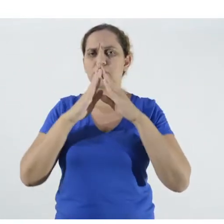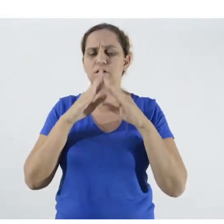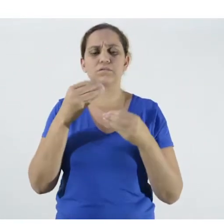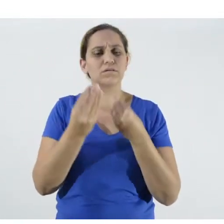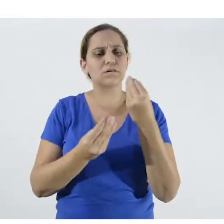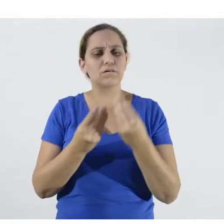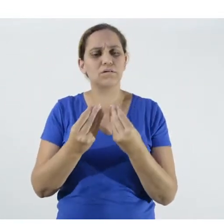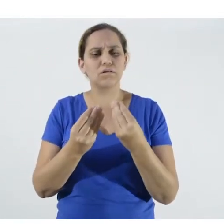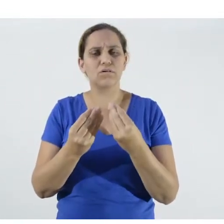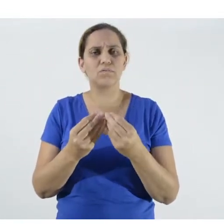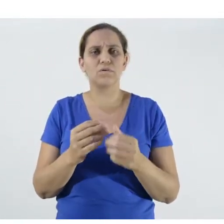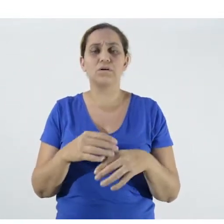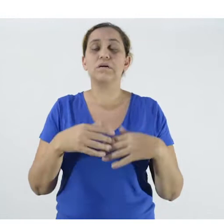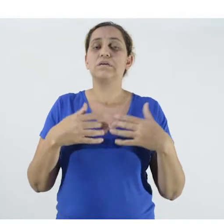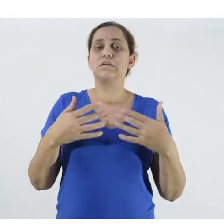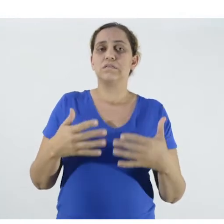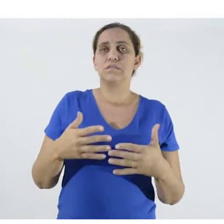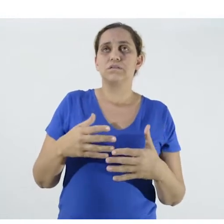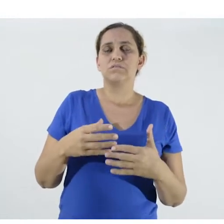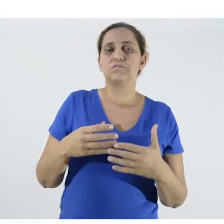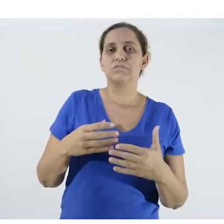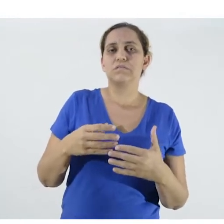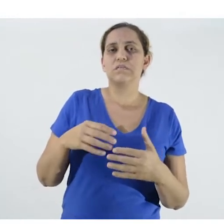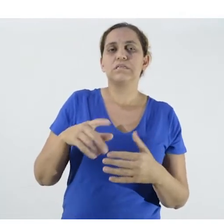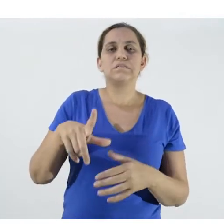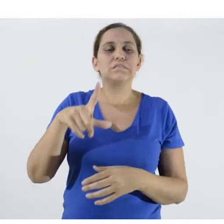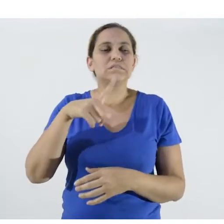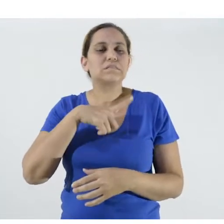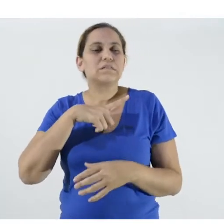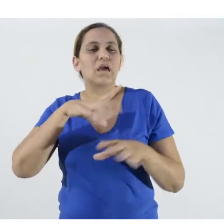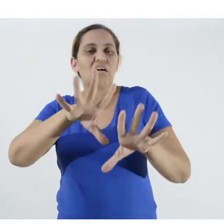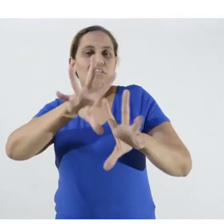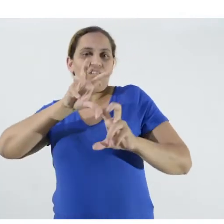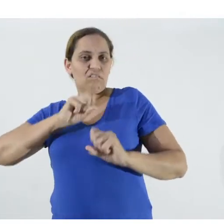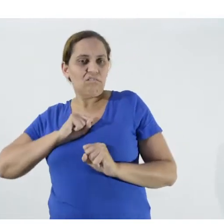whether or not we are using that mask,